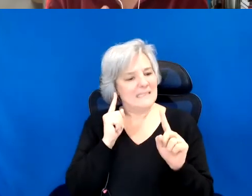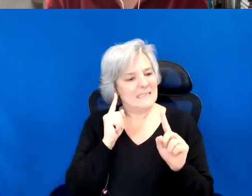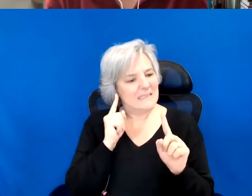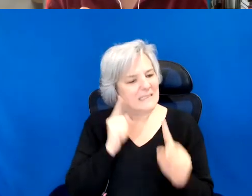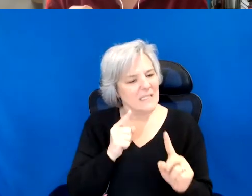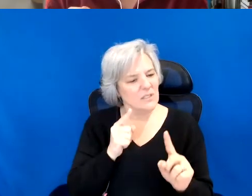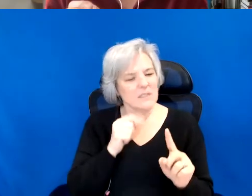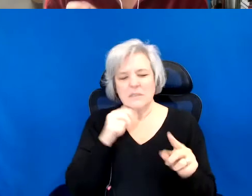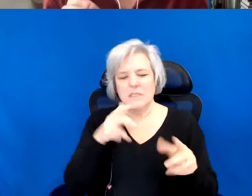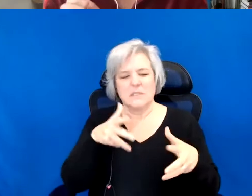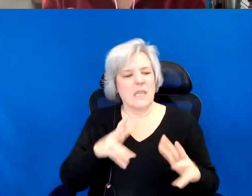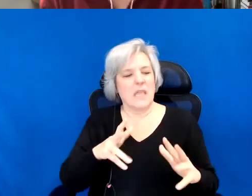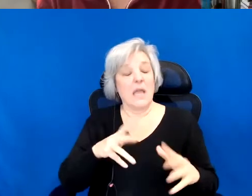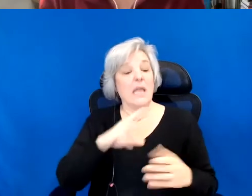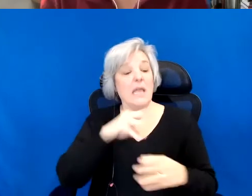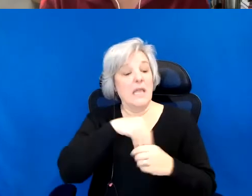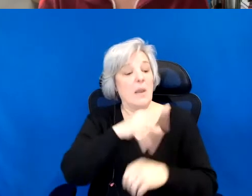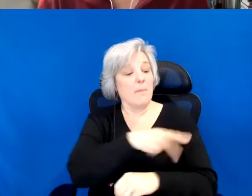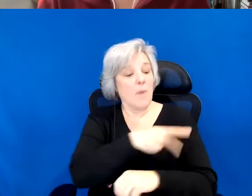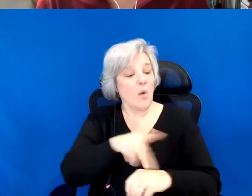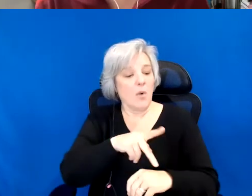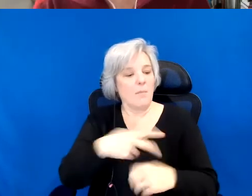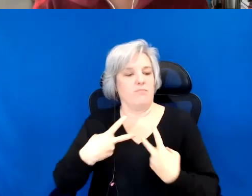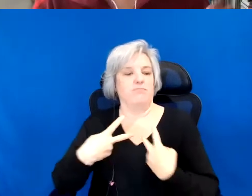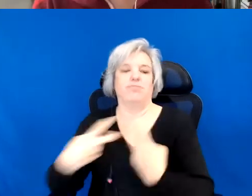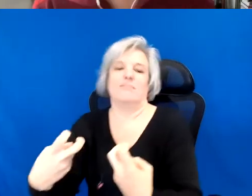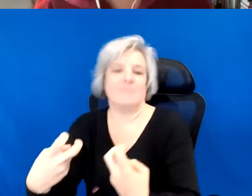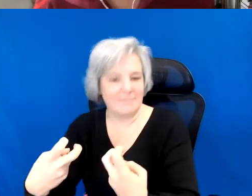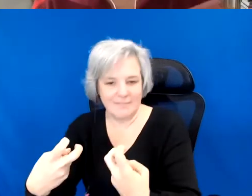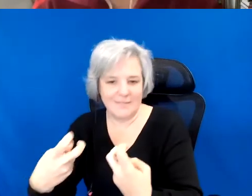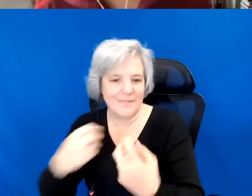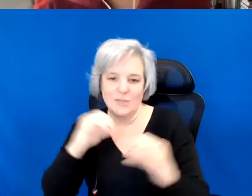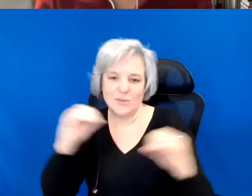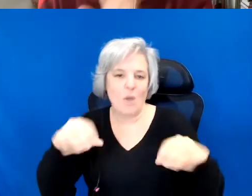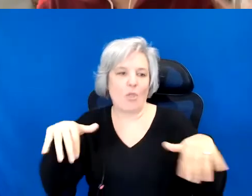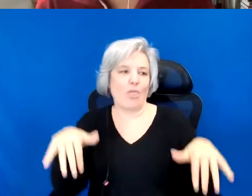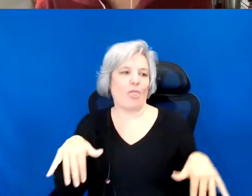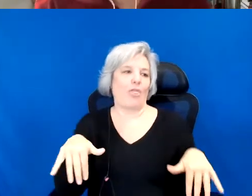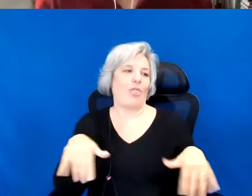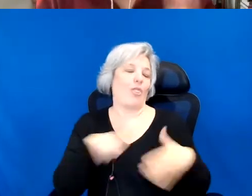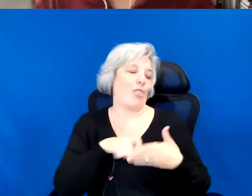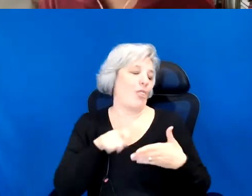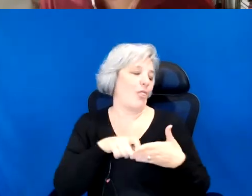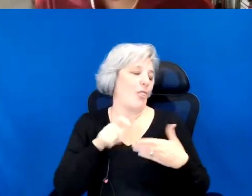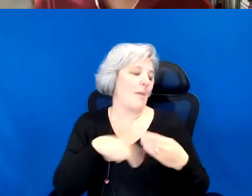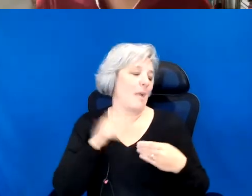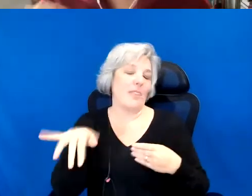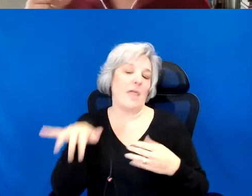a poem. Maybe. I actually, scratch that. I think you can be complicit in the palm.